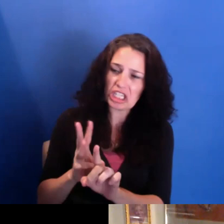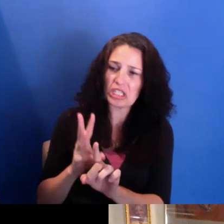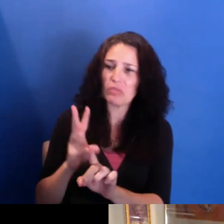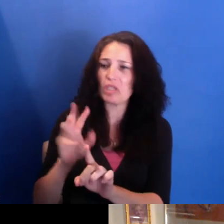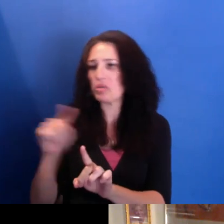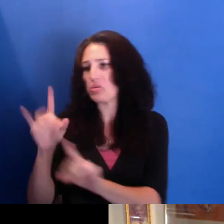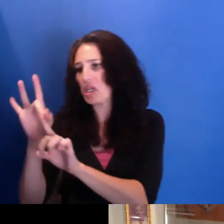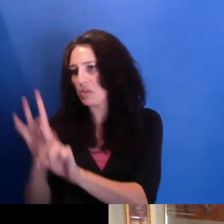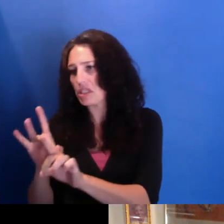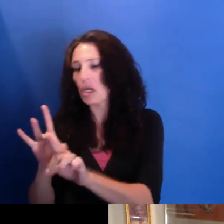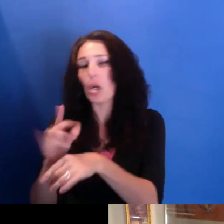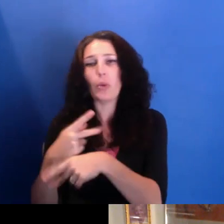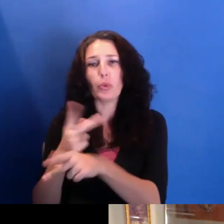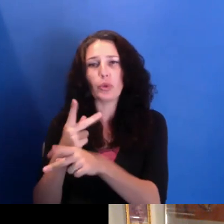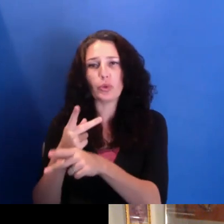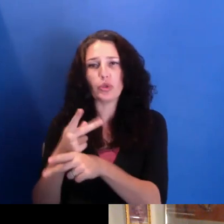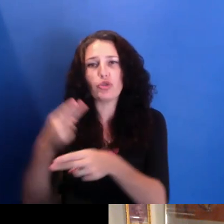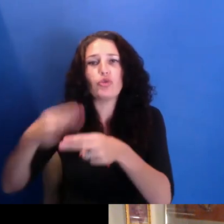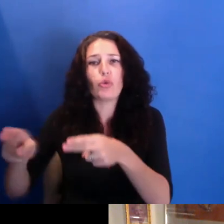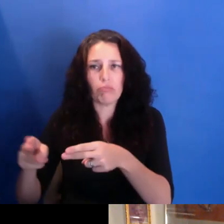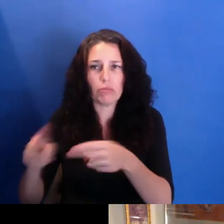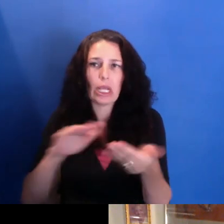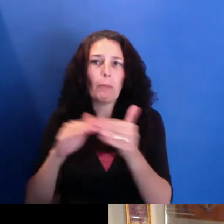So, so far, we've made about 108 of them.